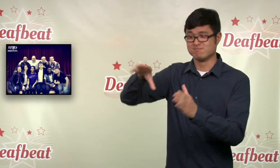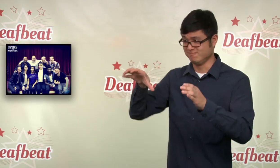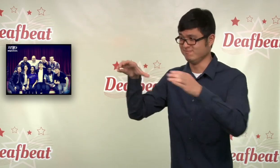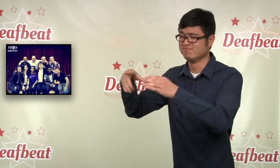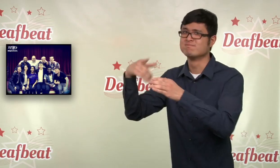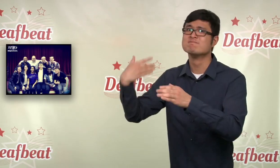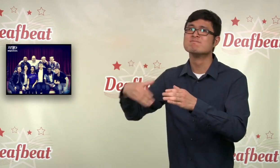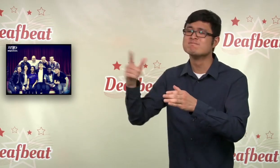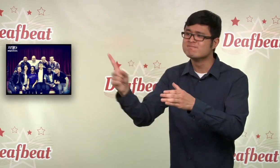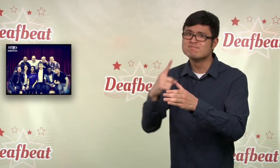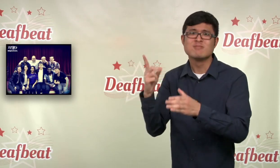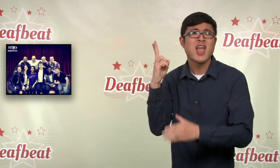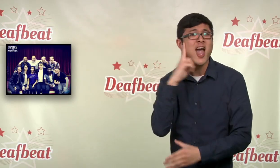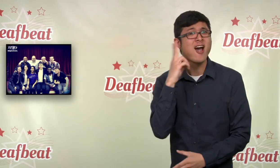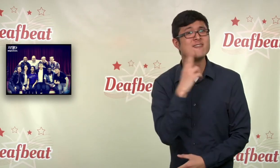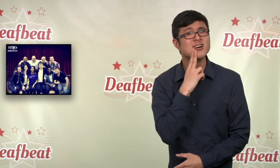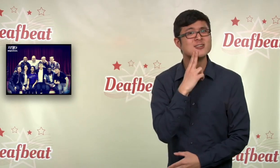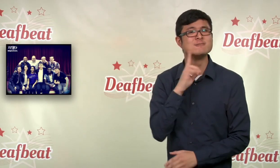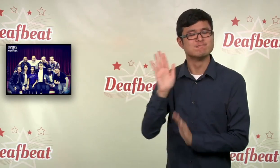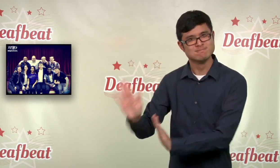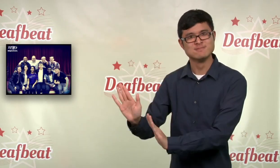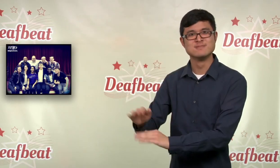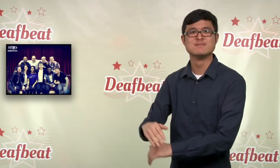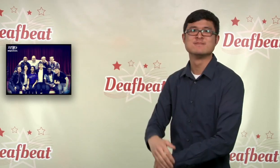the group is deaf.